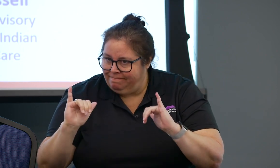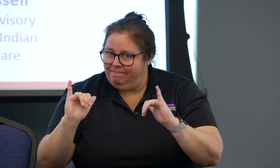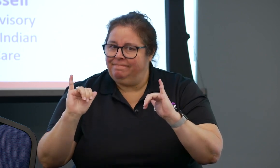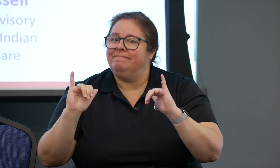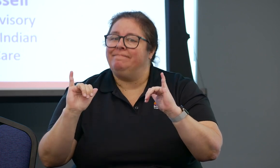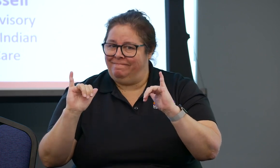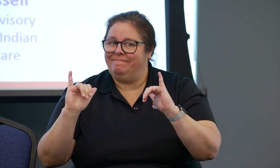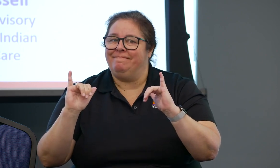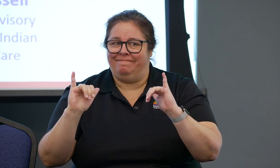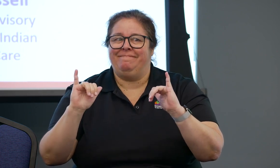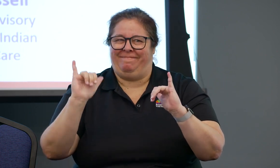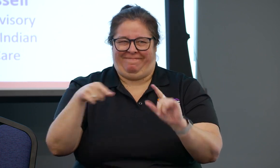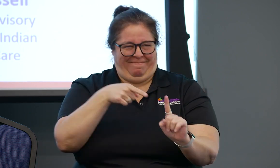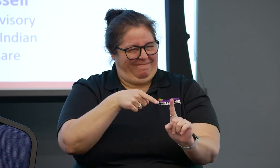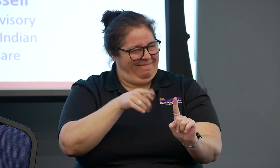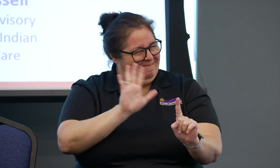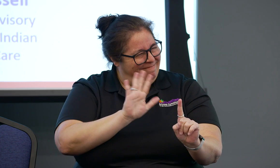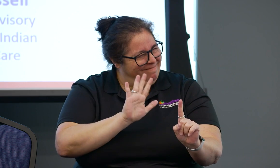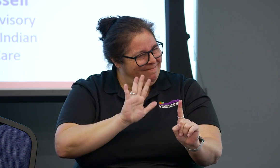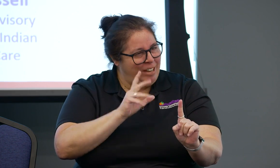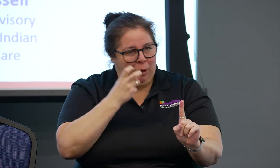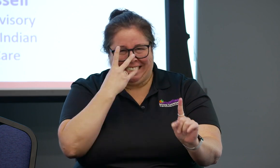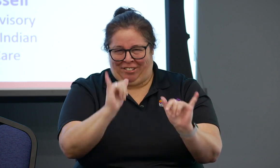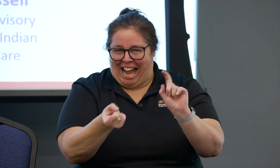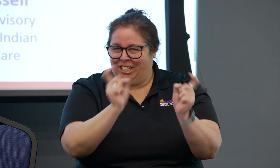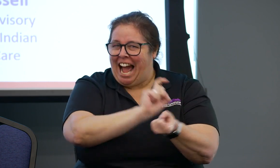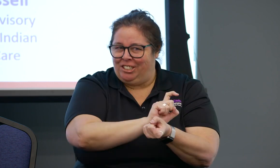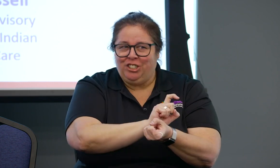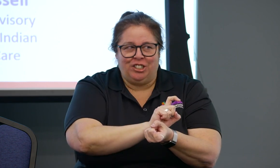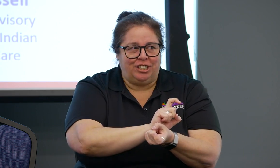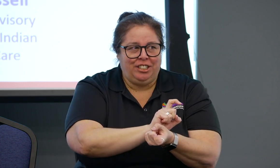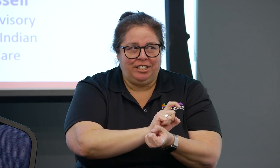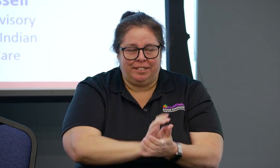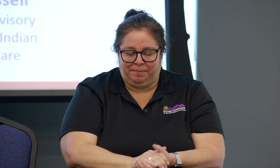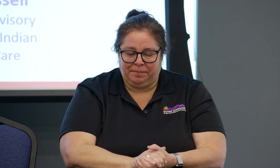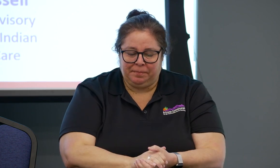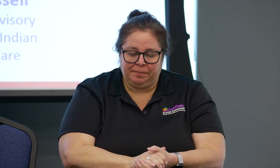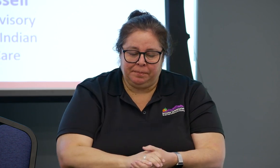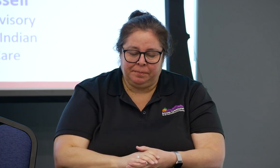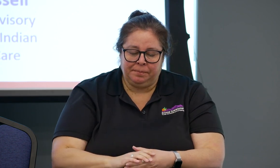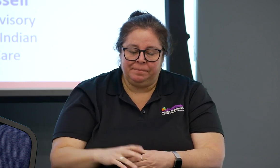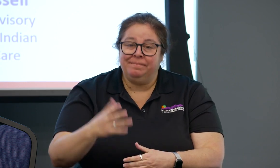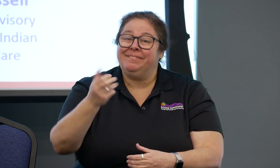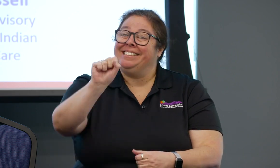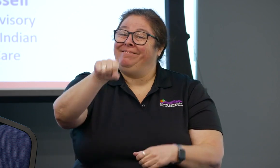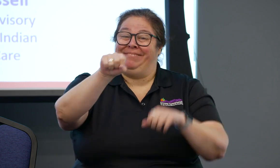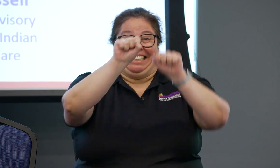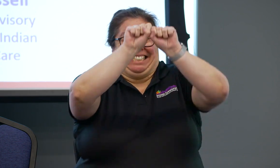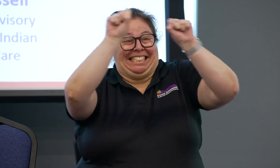or what the options are for providing access to those patients. We really want to see that change here.